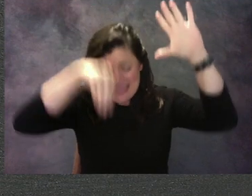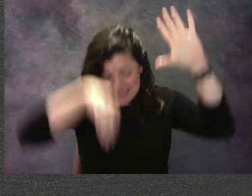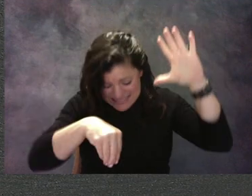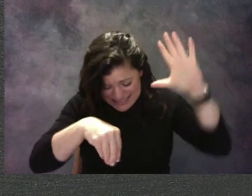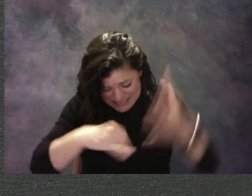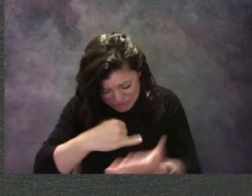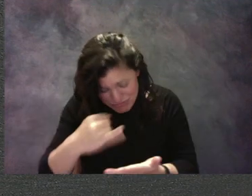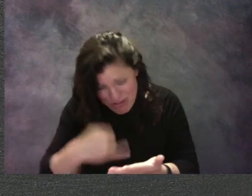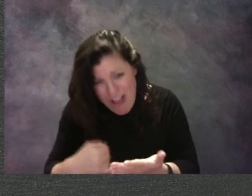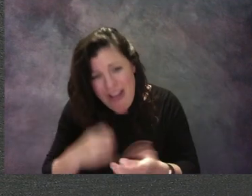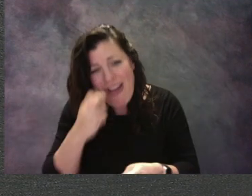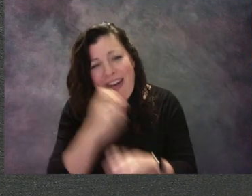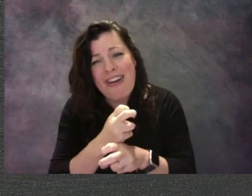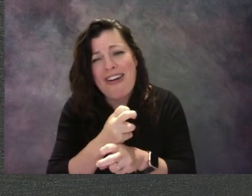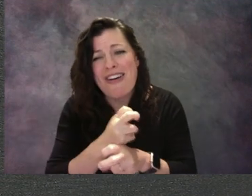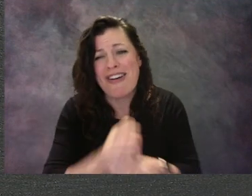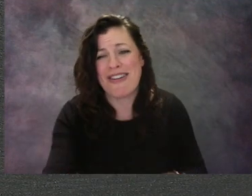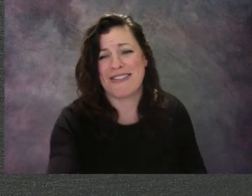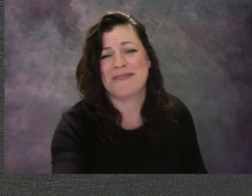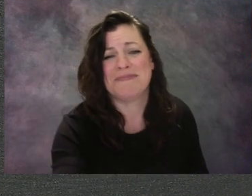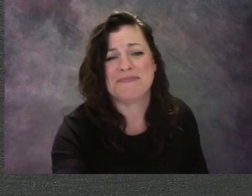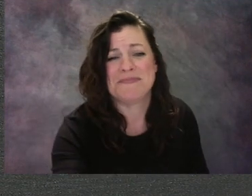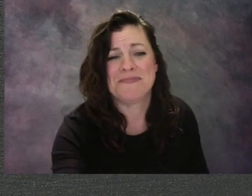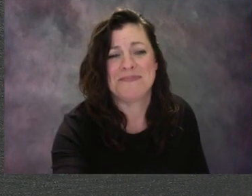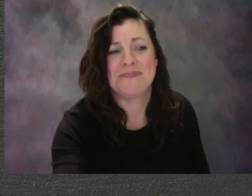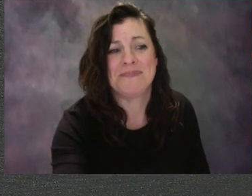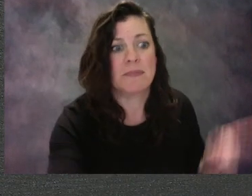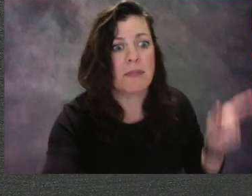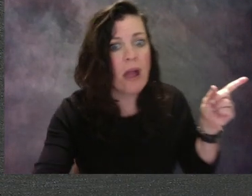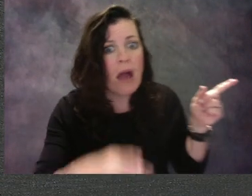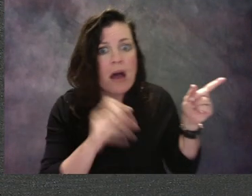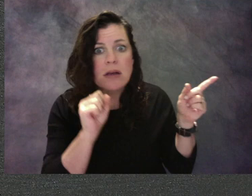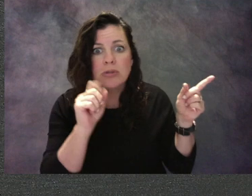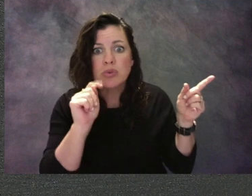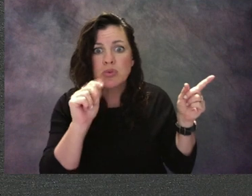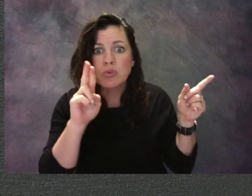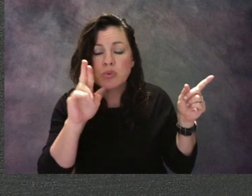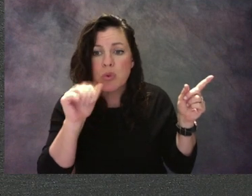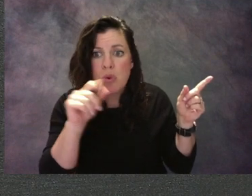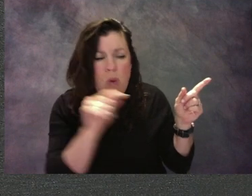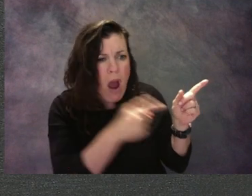Stuart's jungle was almost finished now, full of strange ripe fruits and colorful birds.